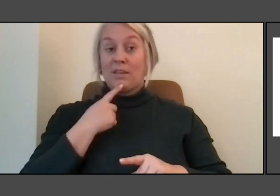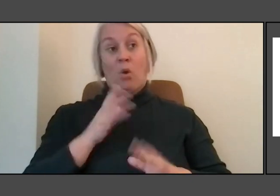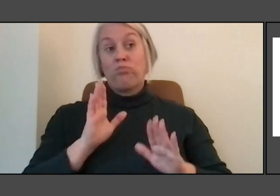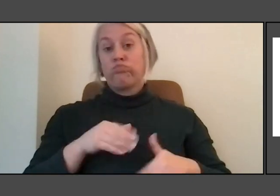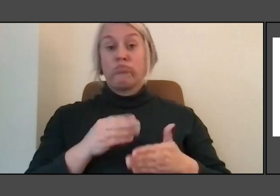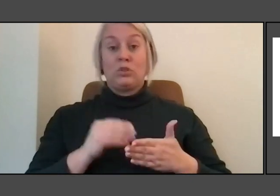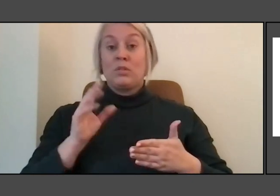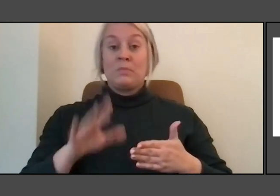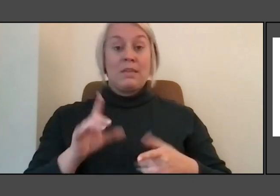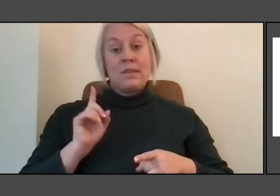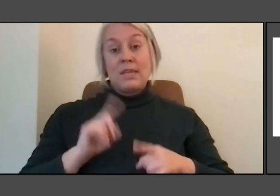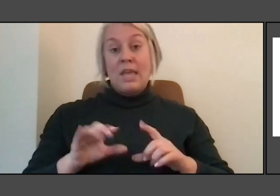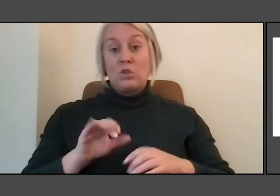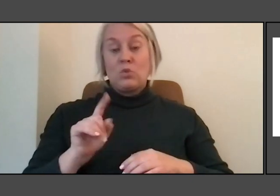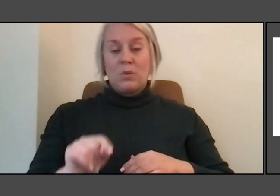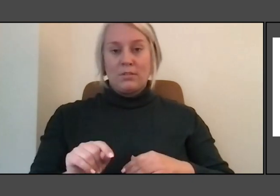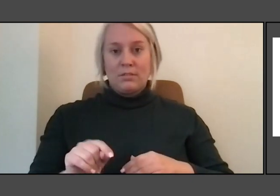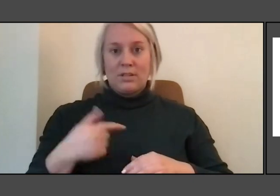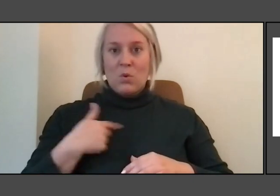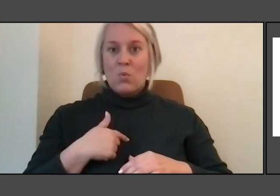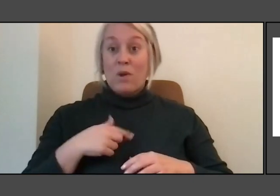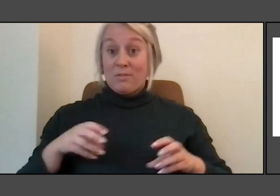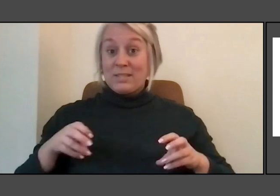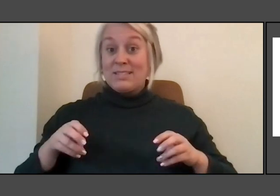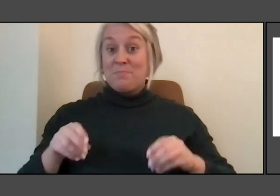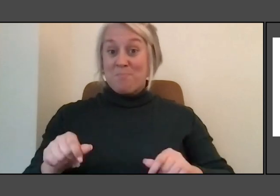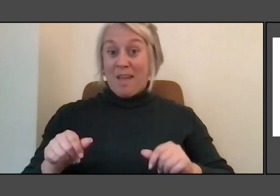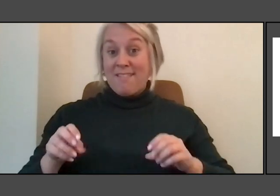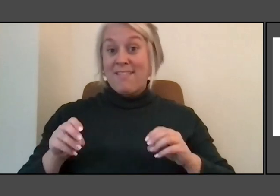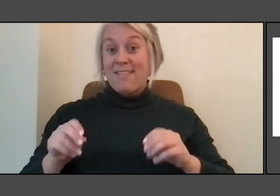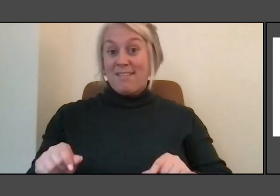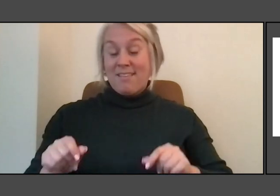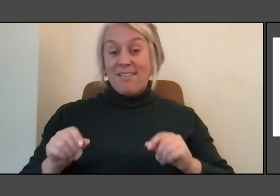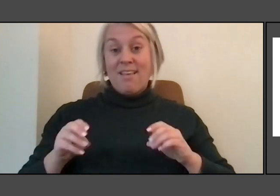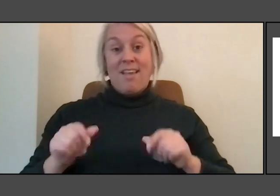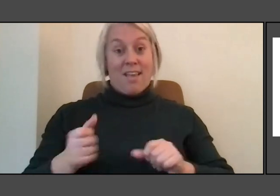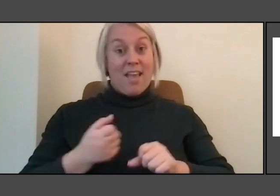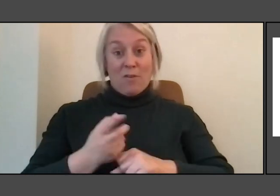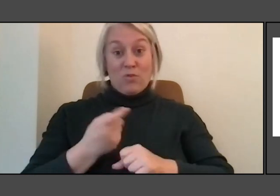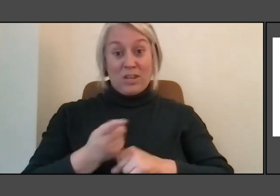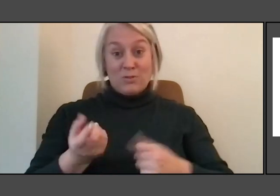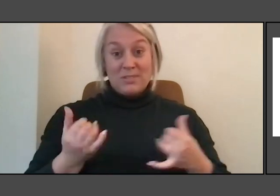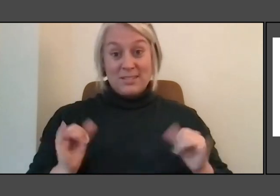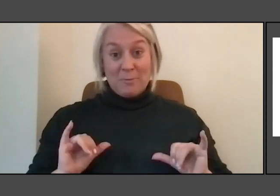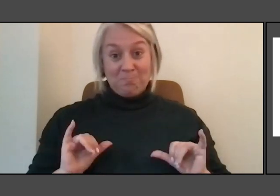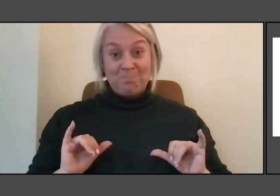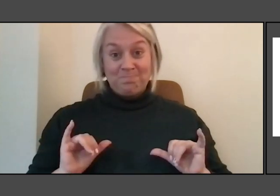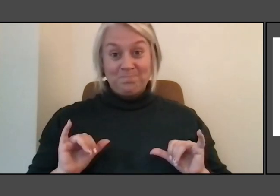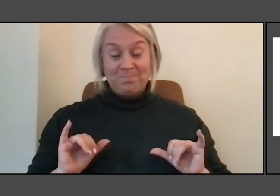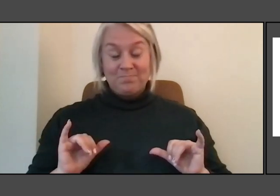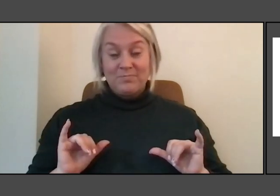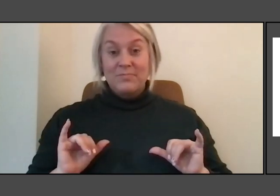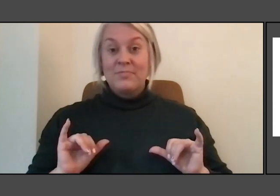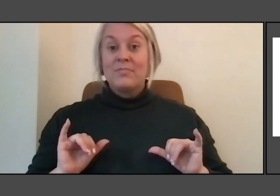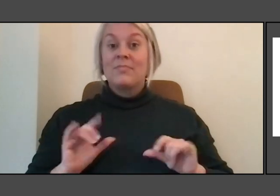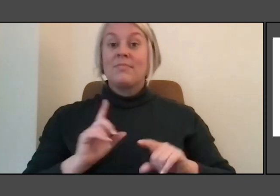we're spending the money every single year. And what we're doing is we're probably having the biggest party on the planet